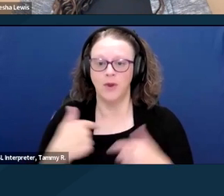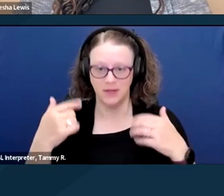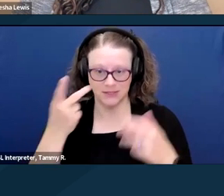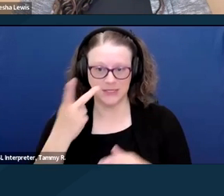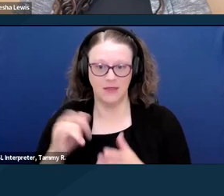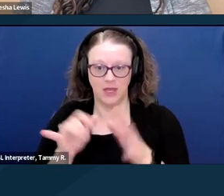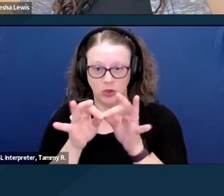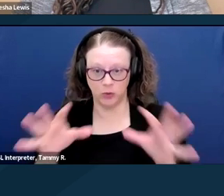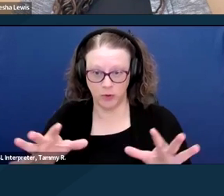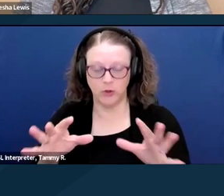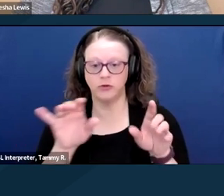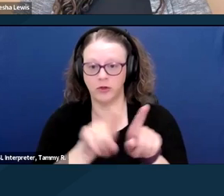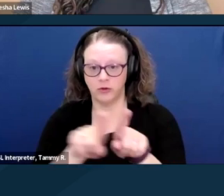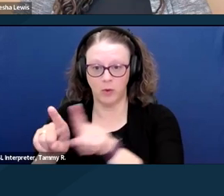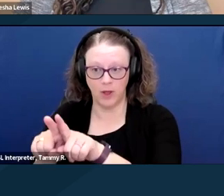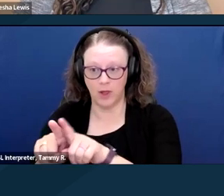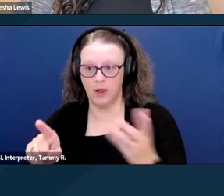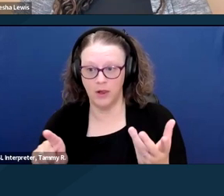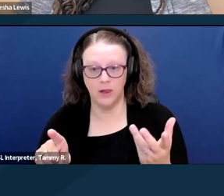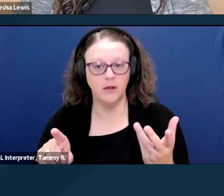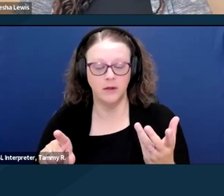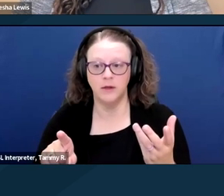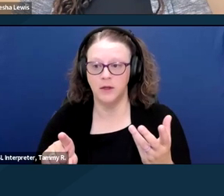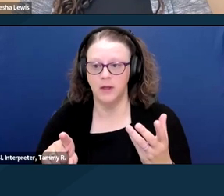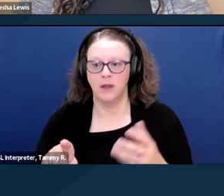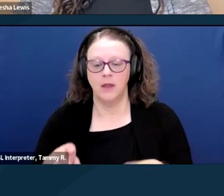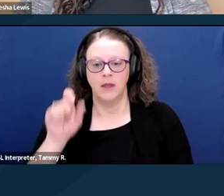Okay, are there any questions about accessibility?